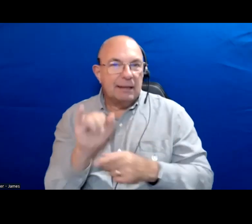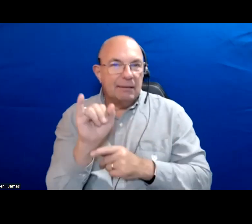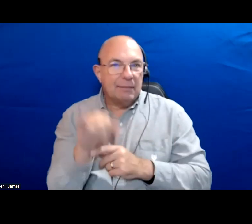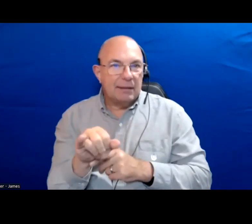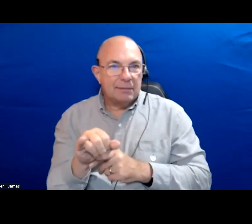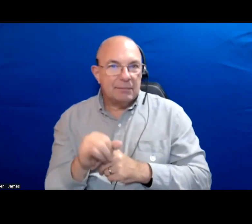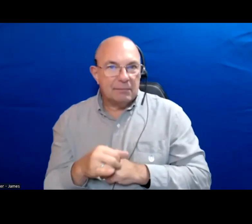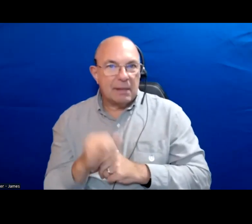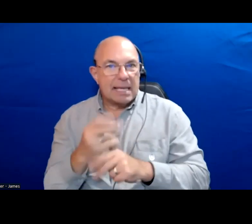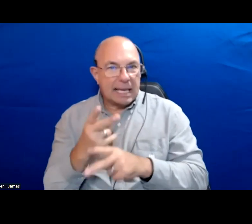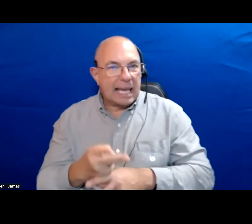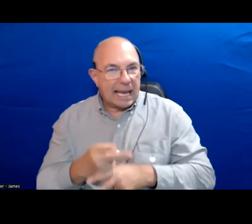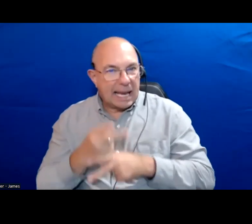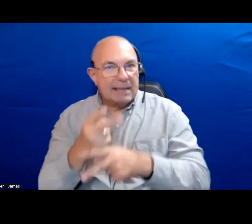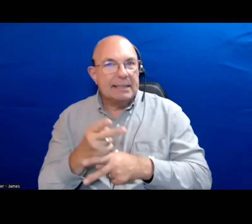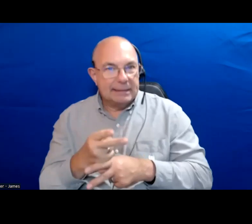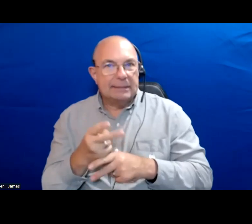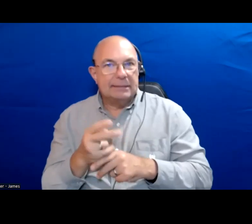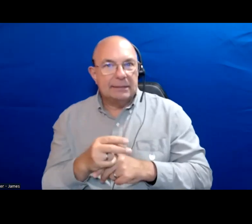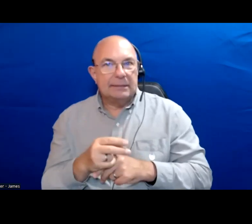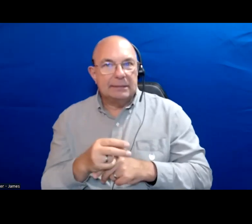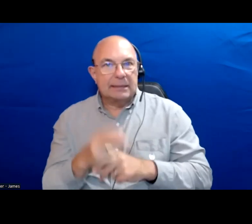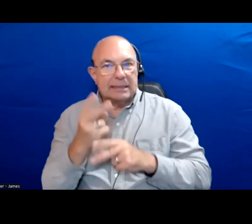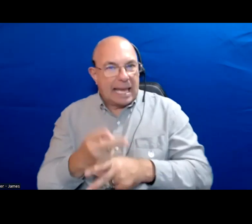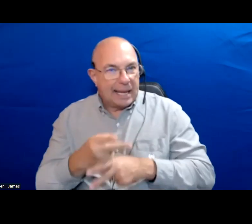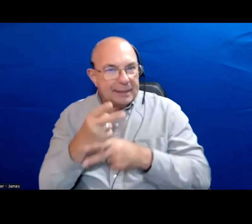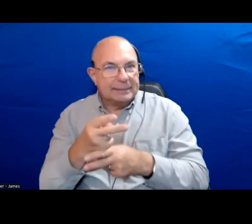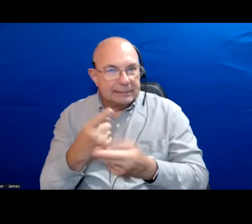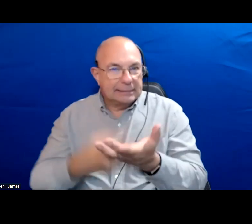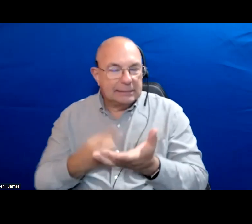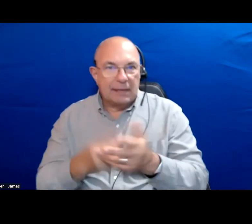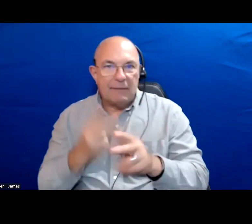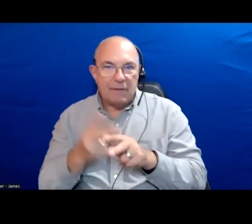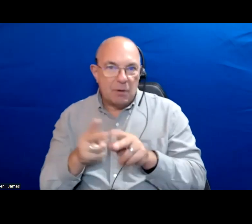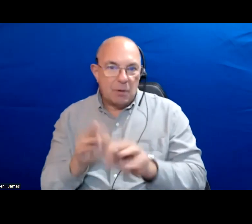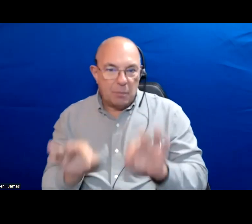The care with which the conversation is how it is very important.